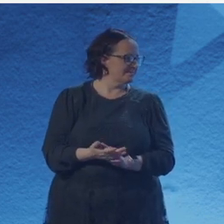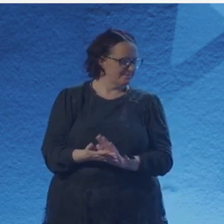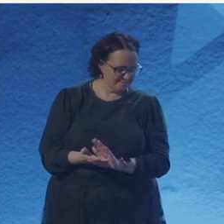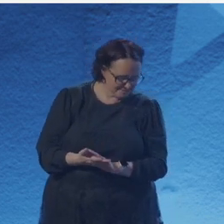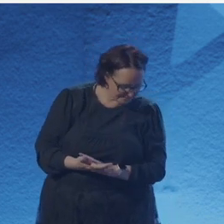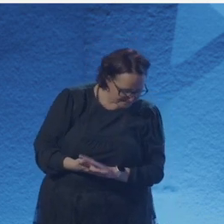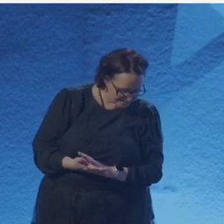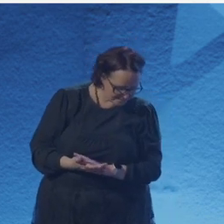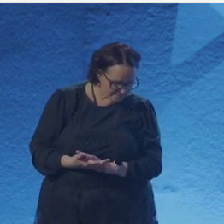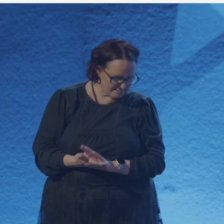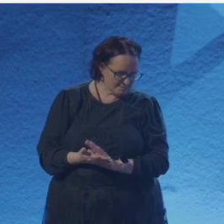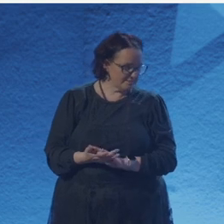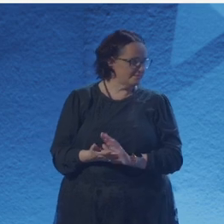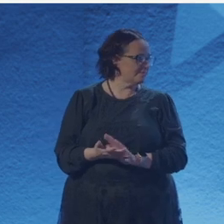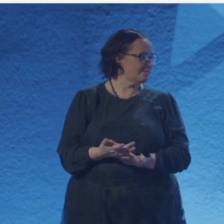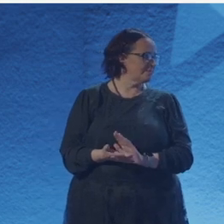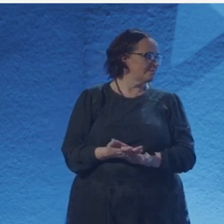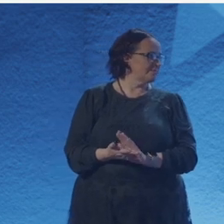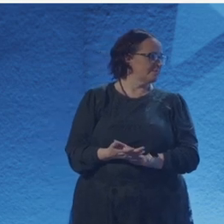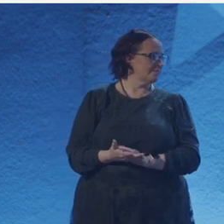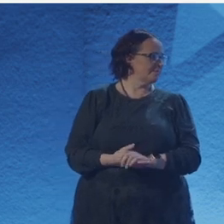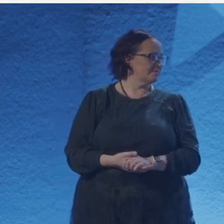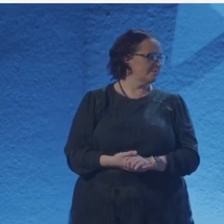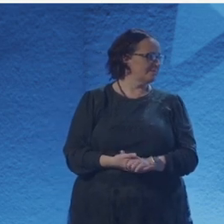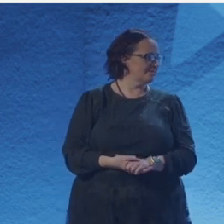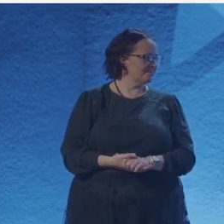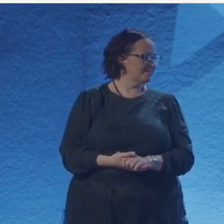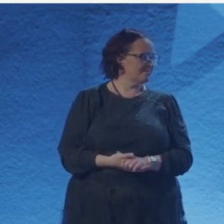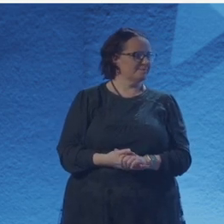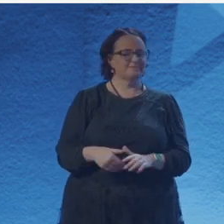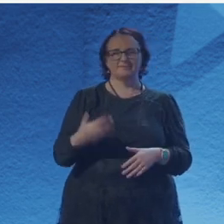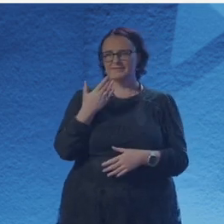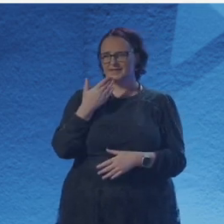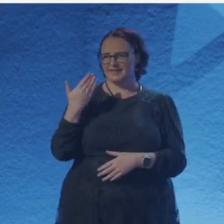that all the bad things in the universe can be fixed in a forty-minute episode.